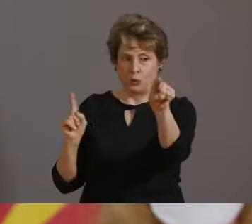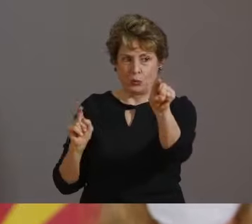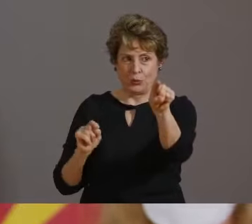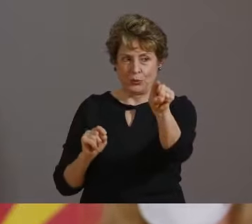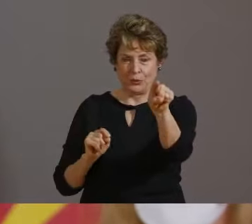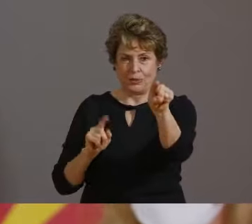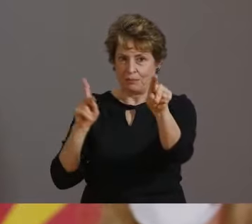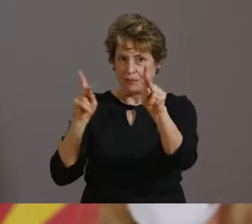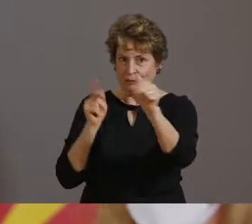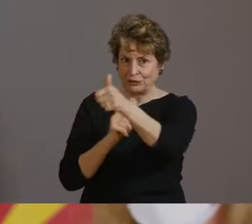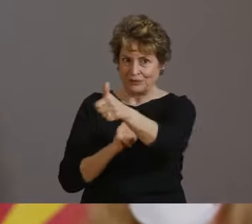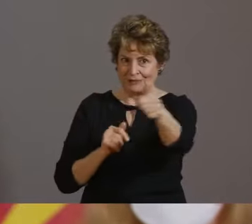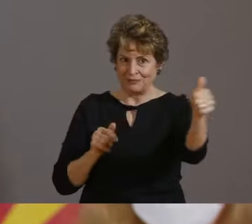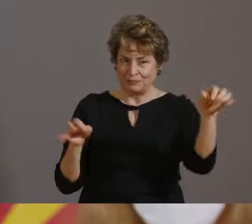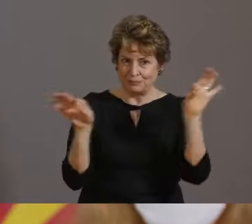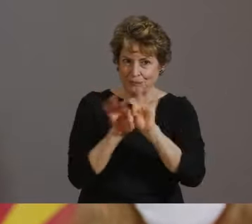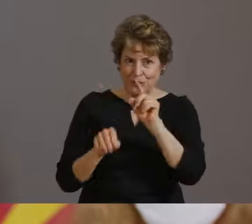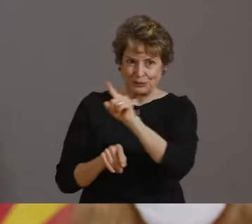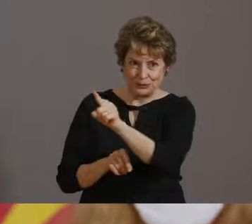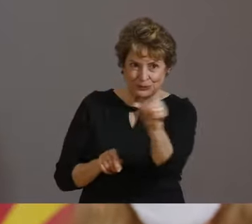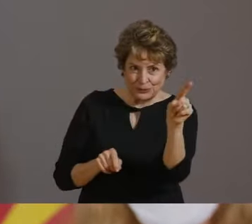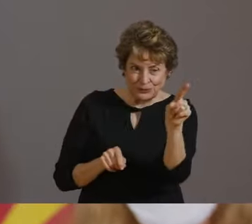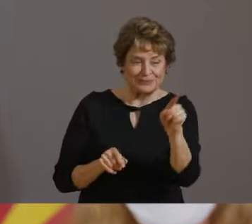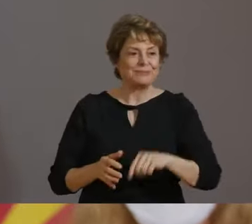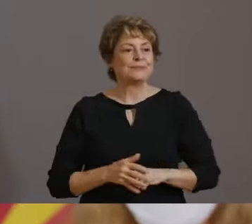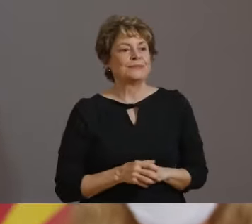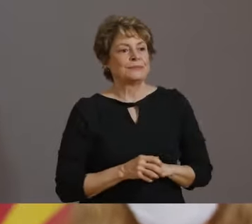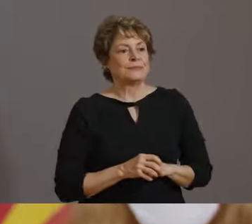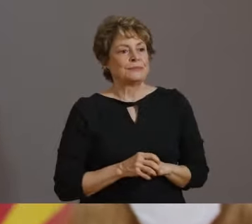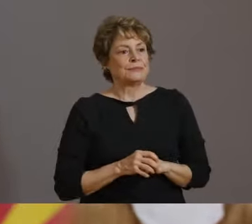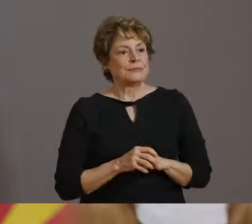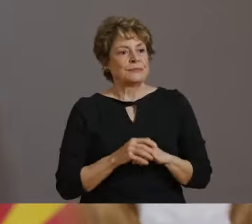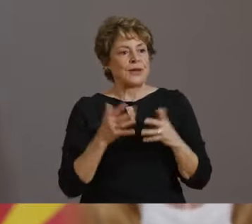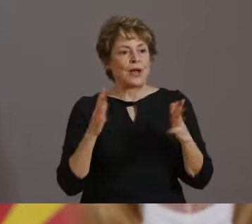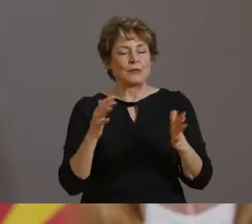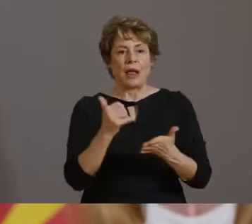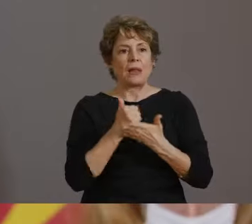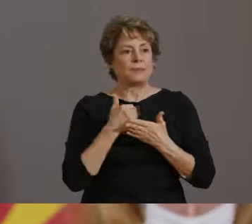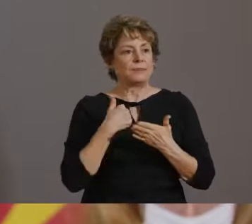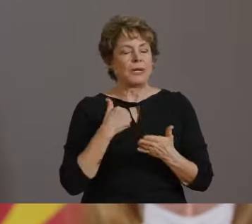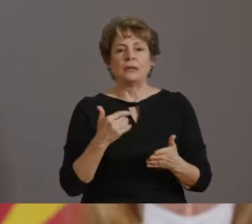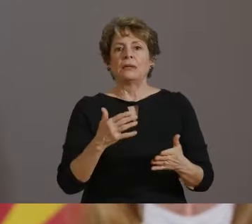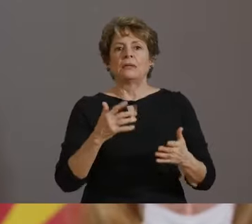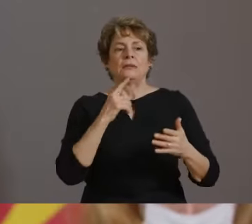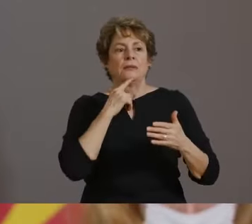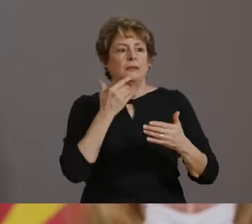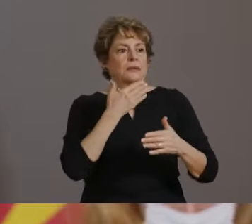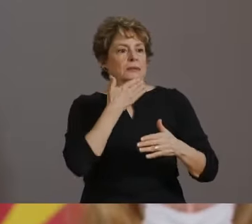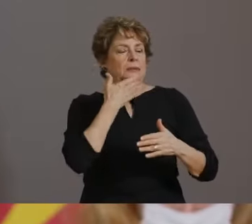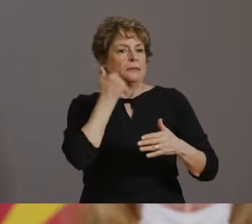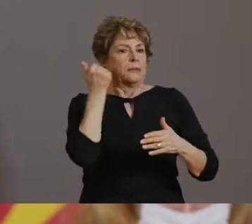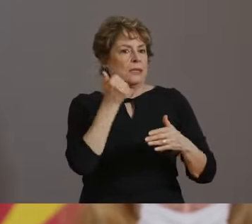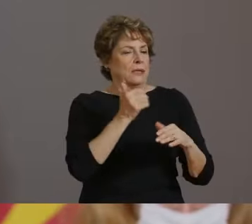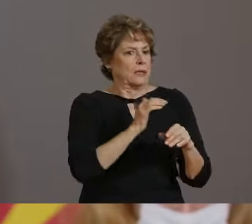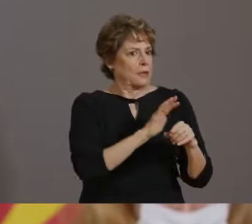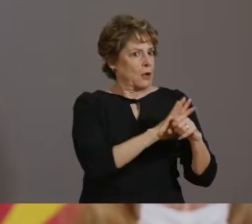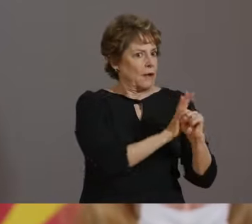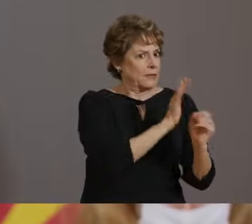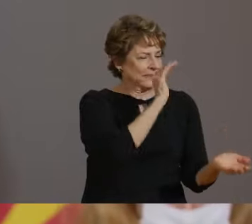YOU HAVE MADE A BIG DIFFERENCE IN WHERE WE ARE TODAY, AND YOU CAN MAKE A HUGE DIFFERENCE IN WHERE WE WILL BE TOMORROW GOING FORWARD.